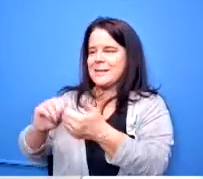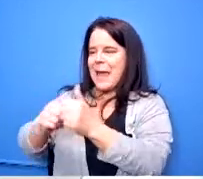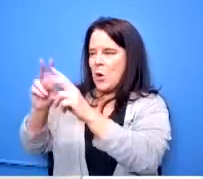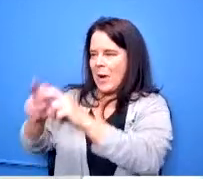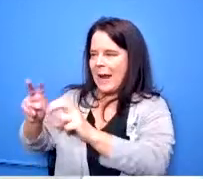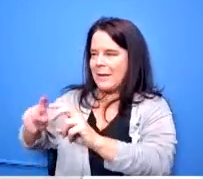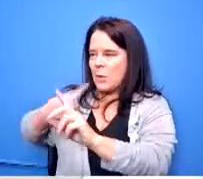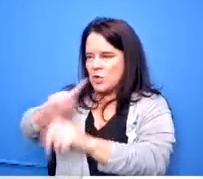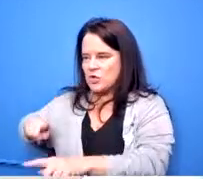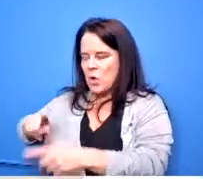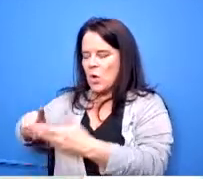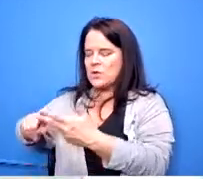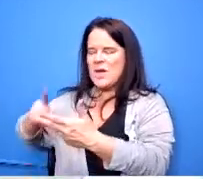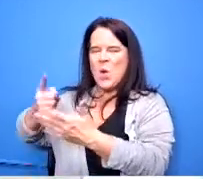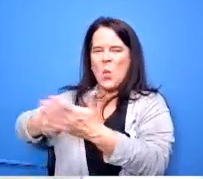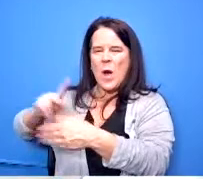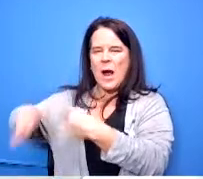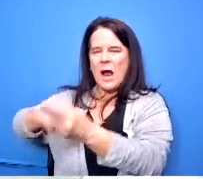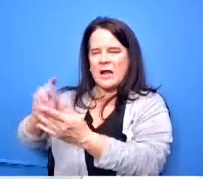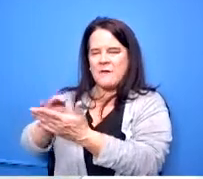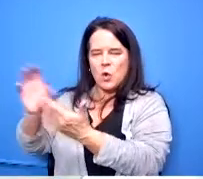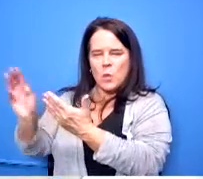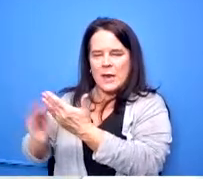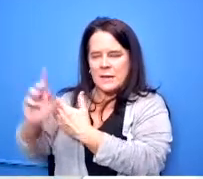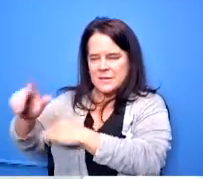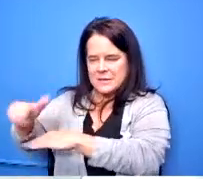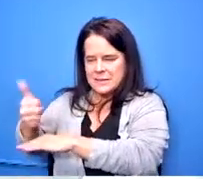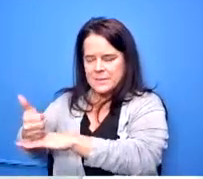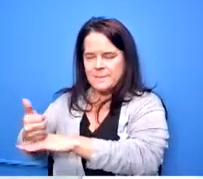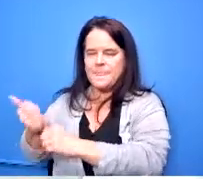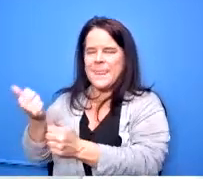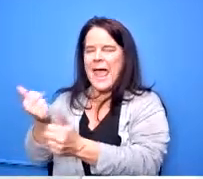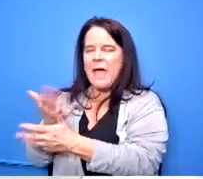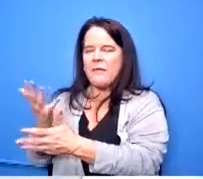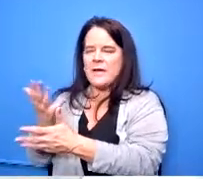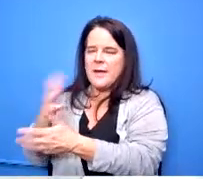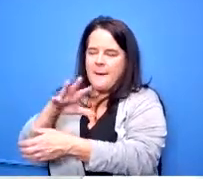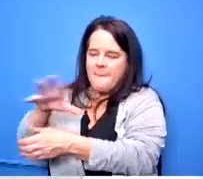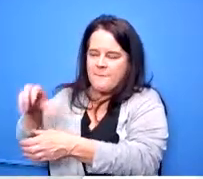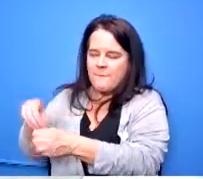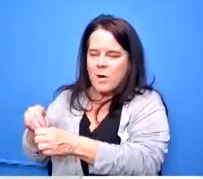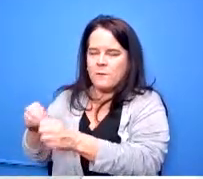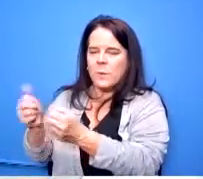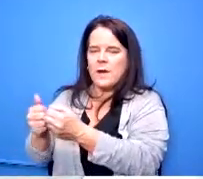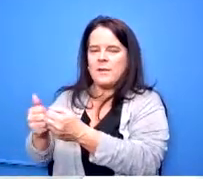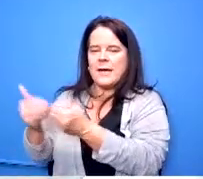be in place all the things that go along with an equity situation they're they're an advisory